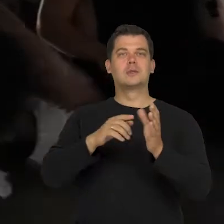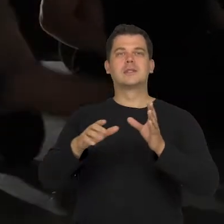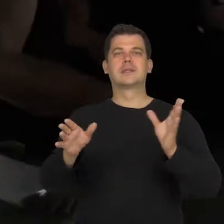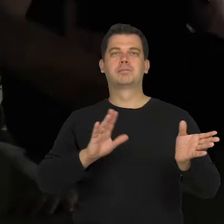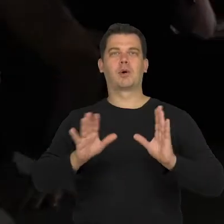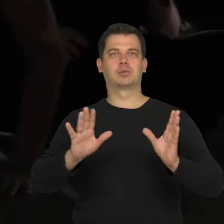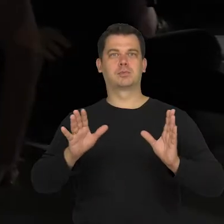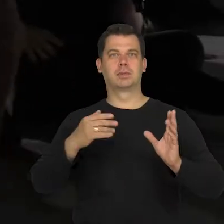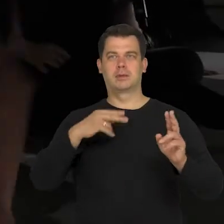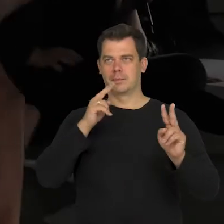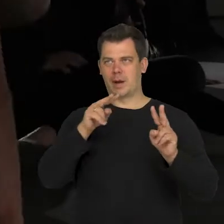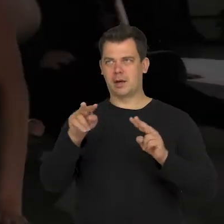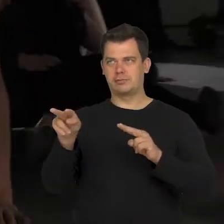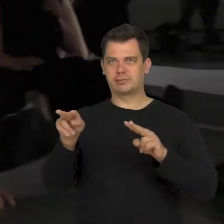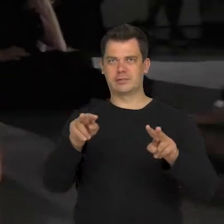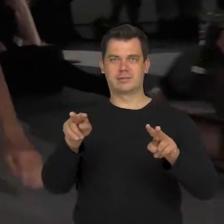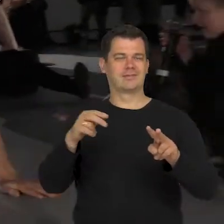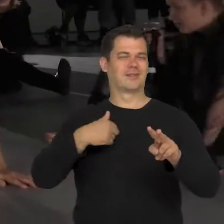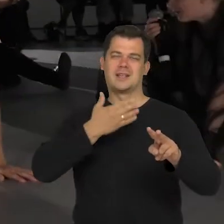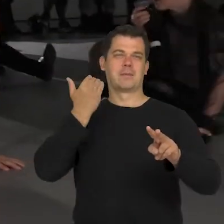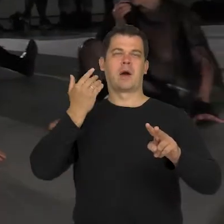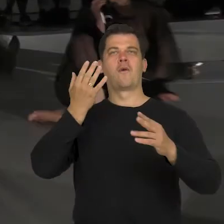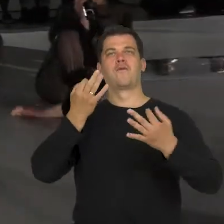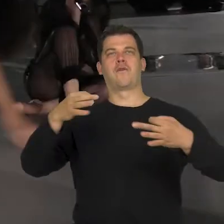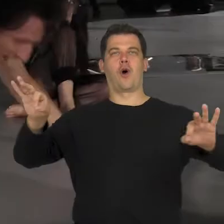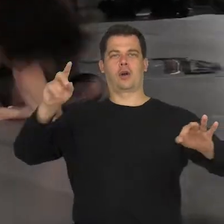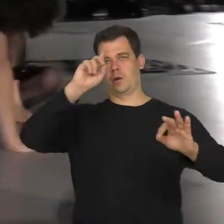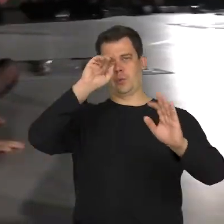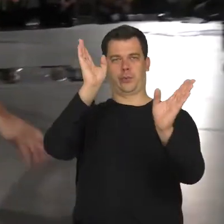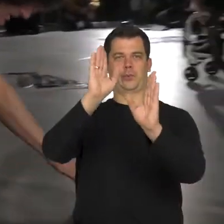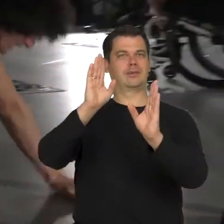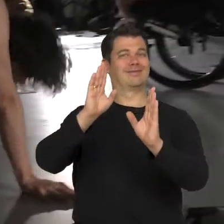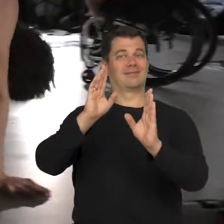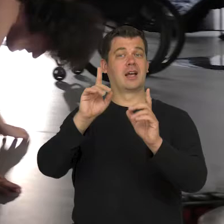from which we are not free, even if we alone carry some type of image,